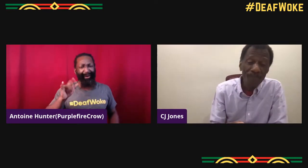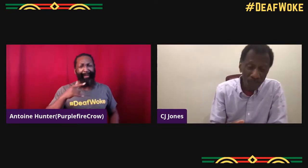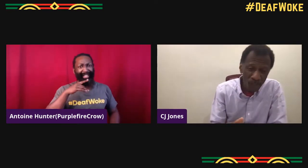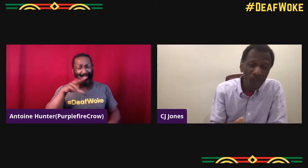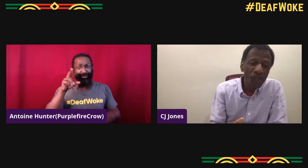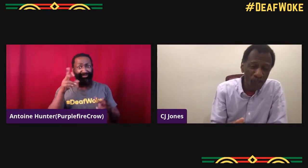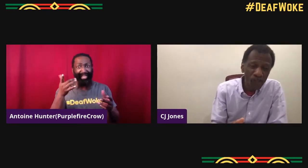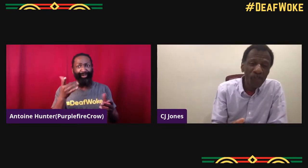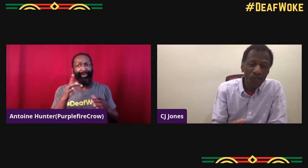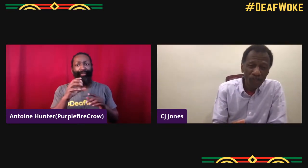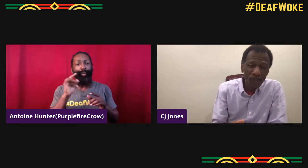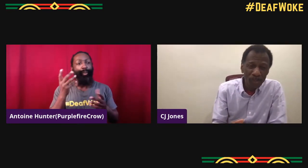Yeah, self-taught man.